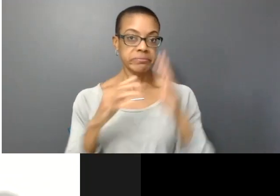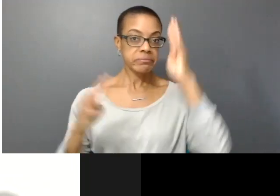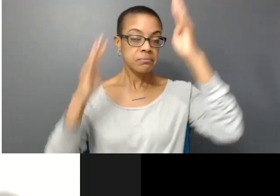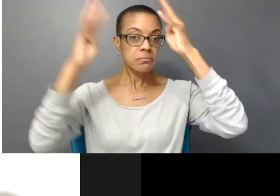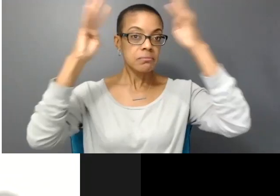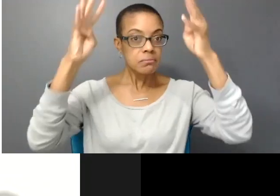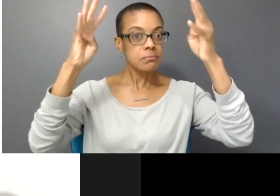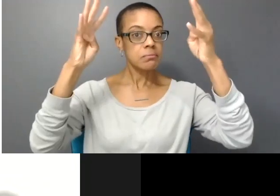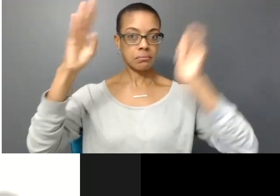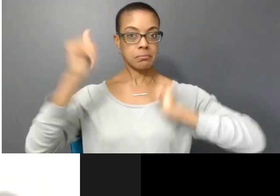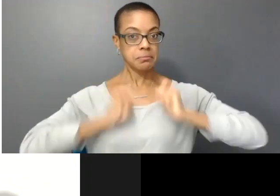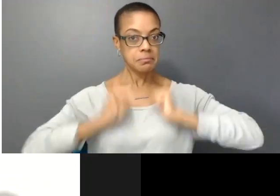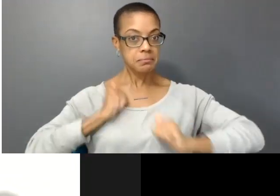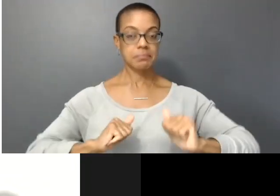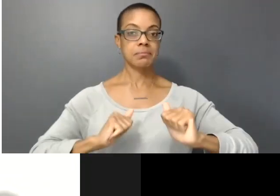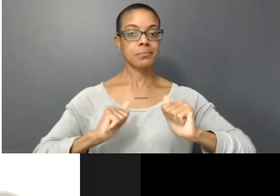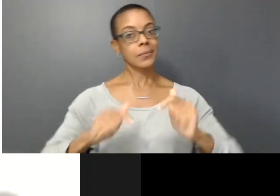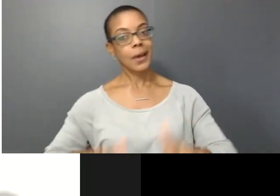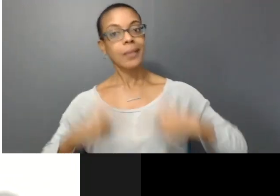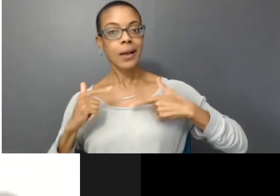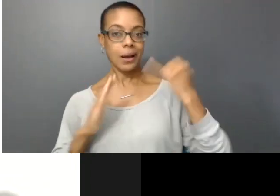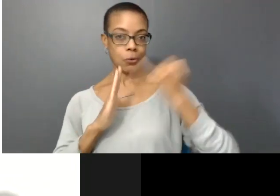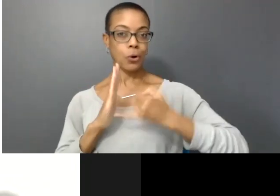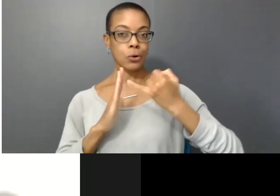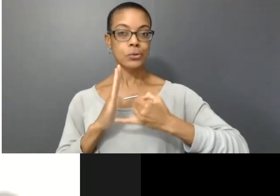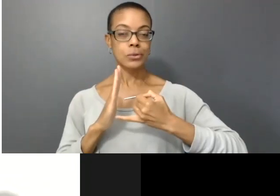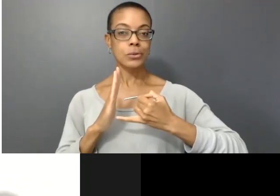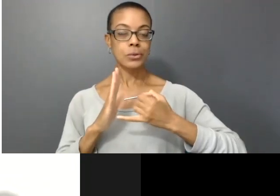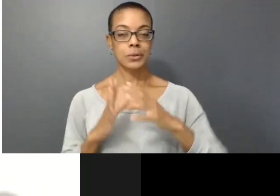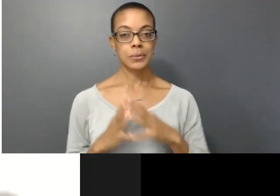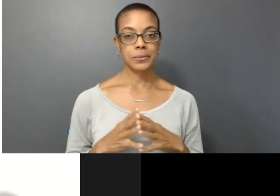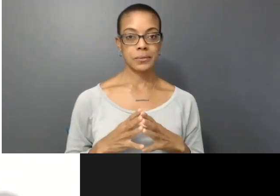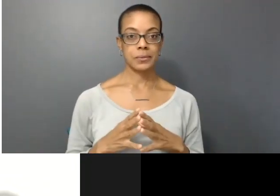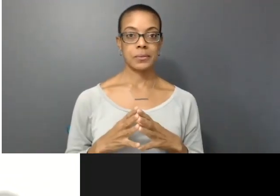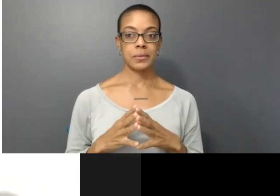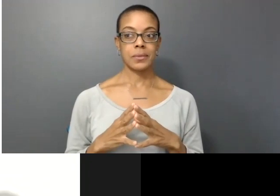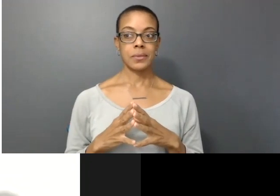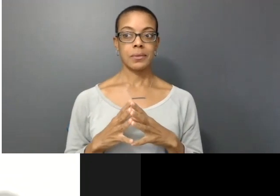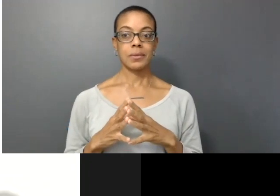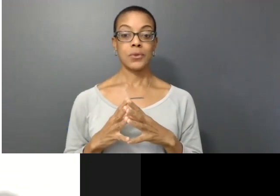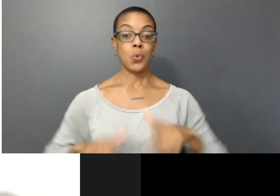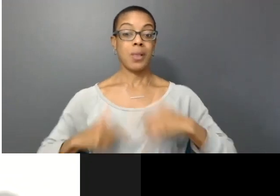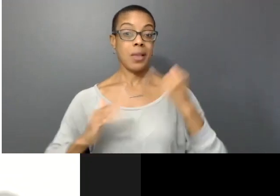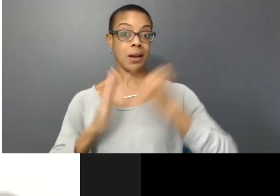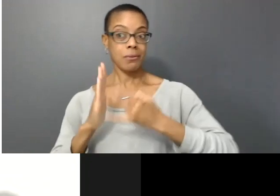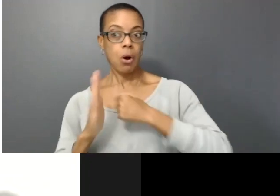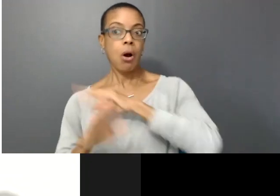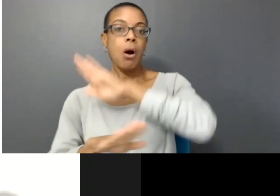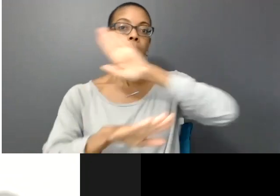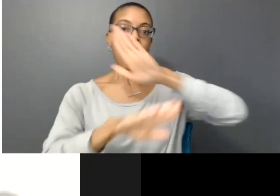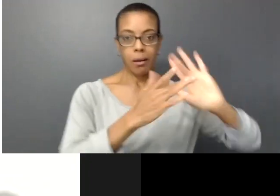perform live art in a way that is online and virtual and accessible.